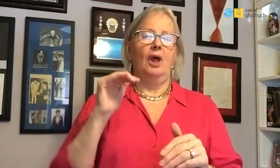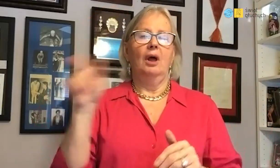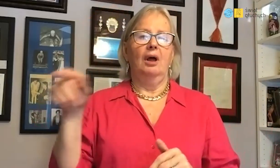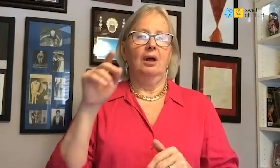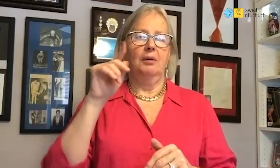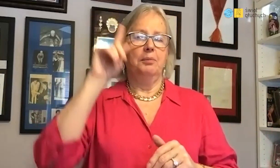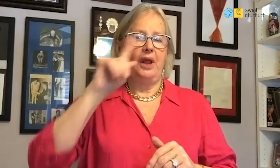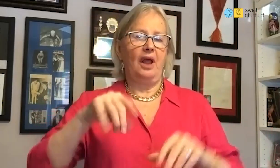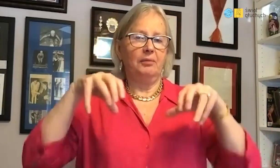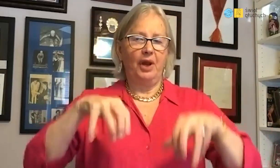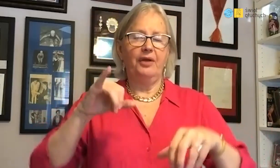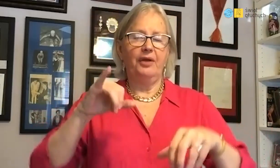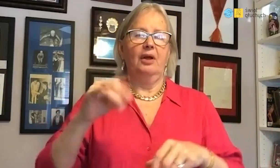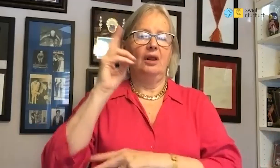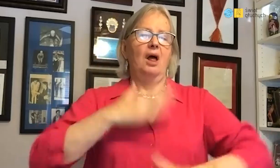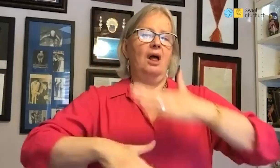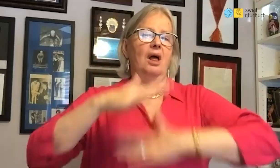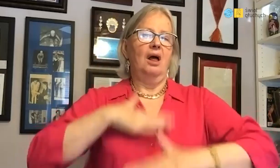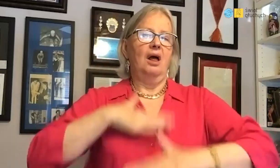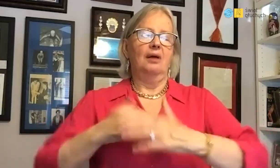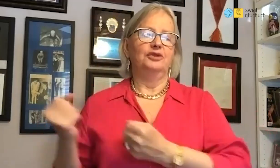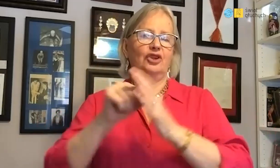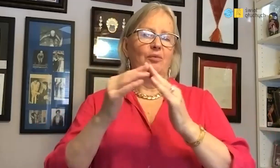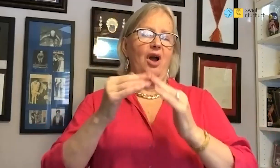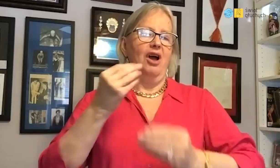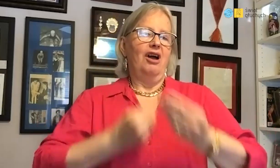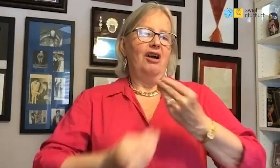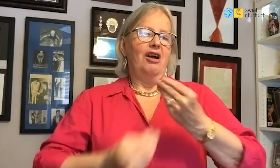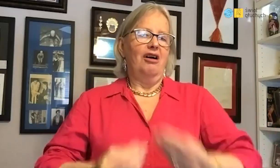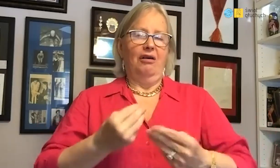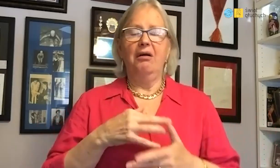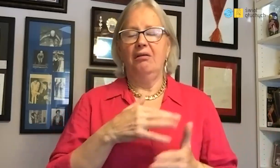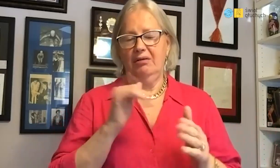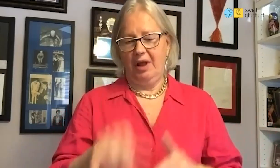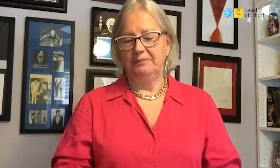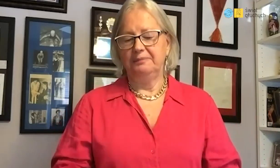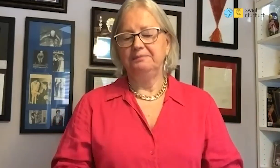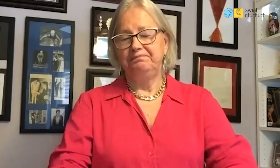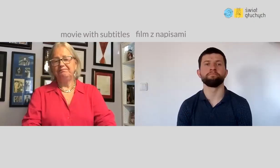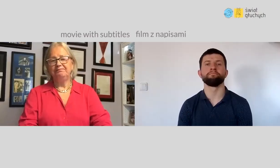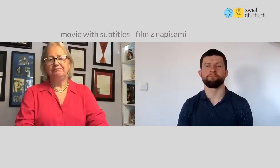of which Mr. President and the manager was very happy.